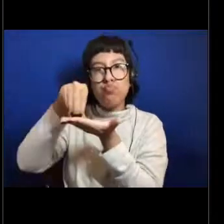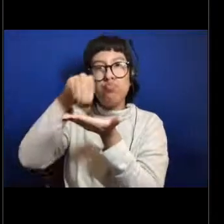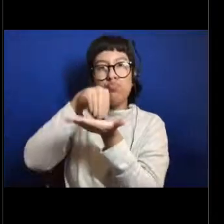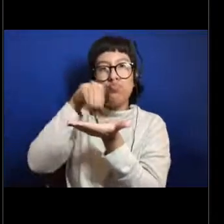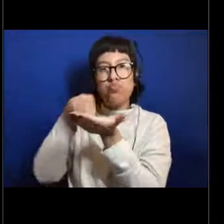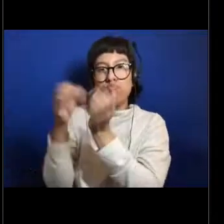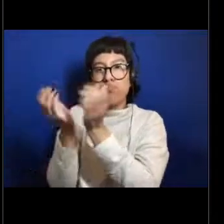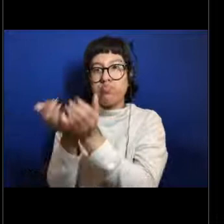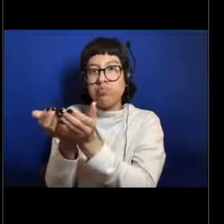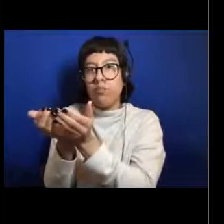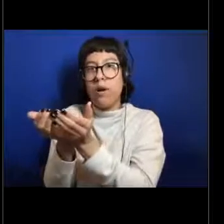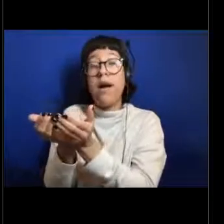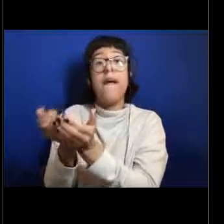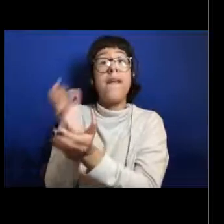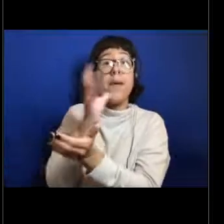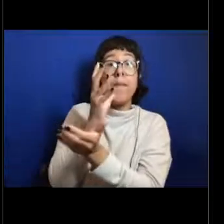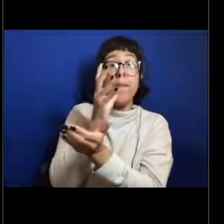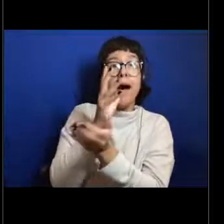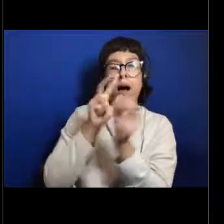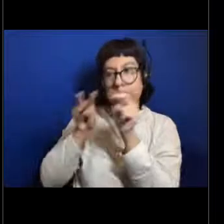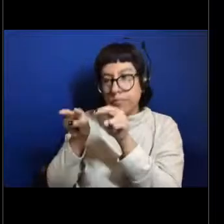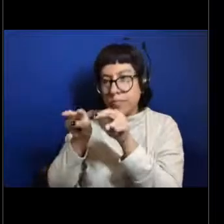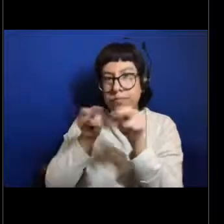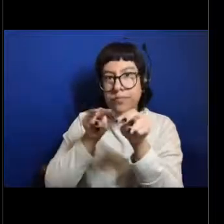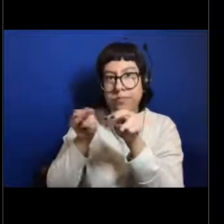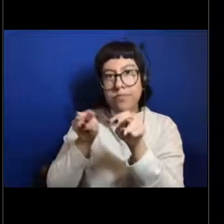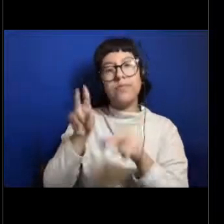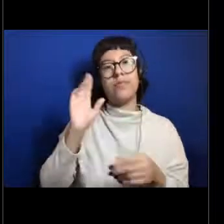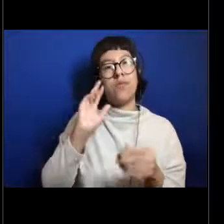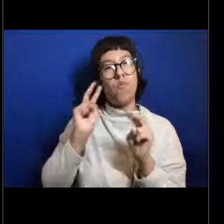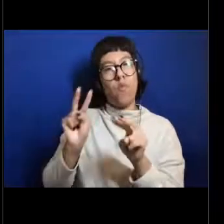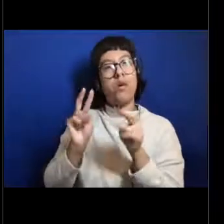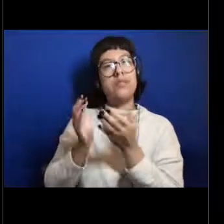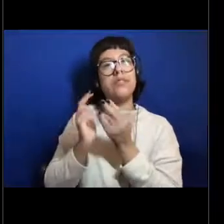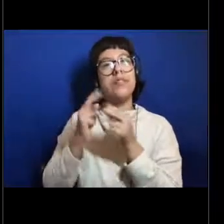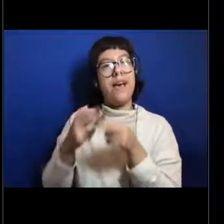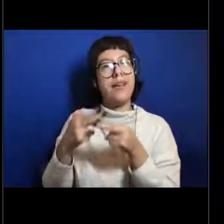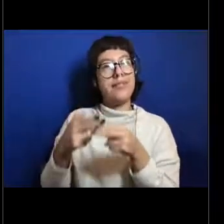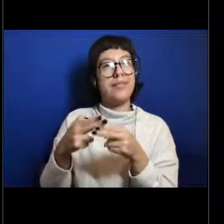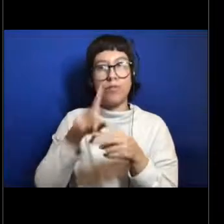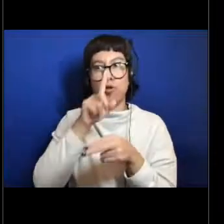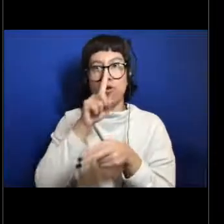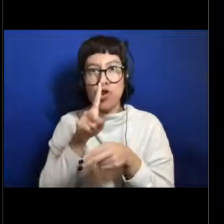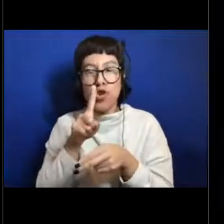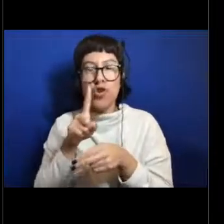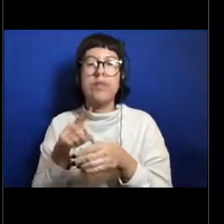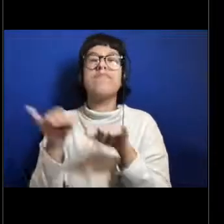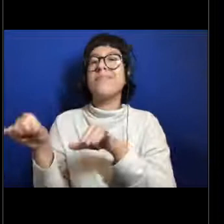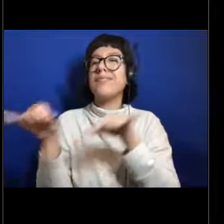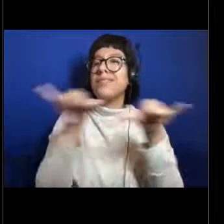and kind of hovering over their eggs for a long time to keep them warm, octopuses do something very similar.